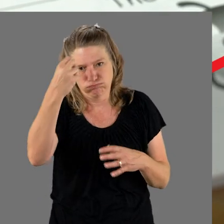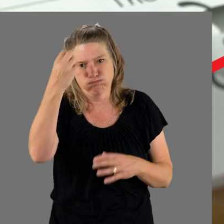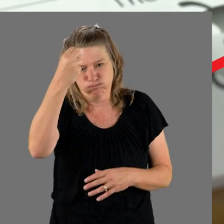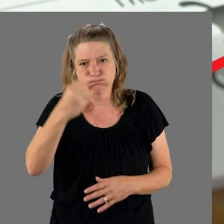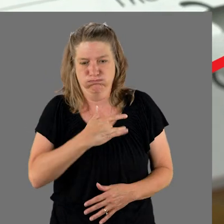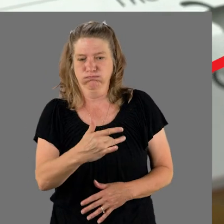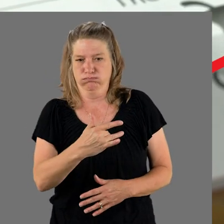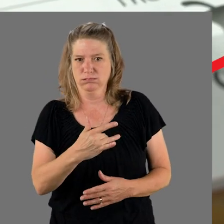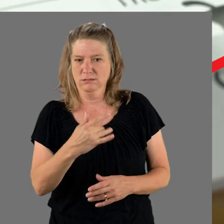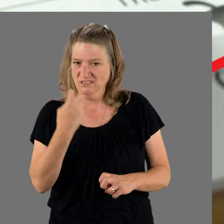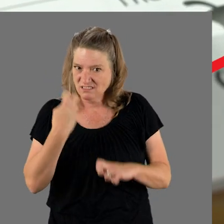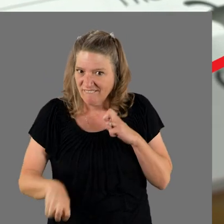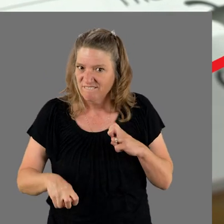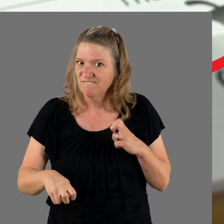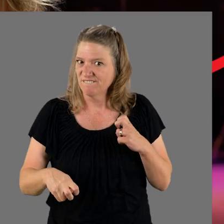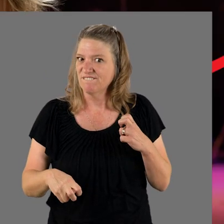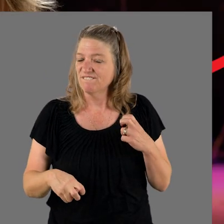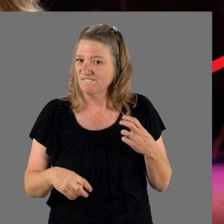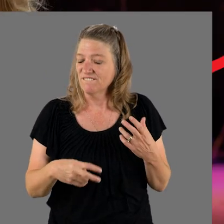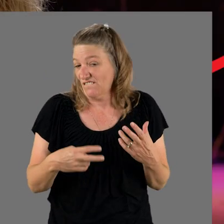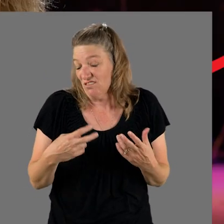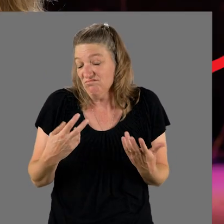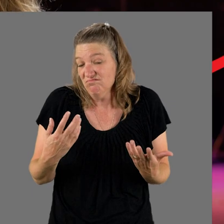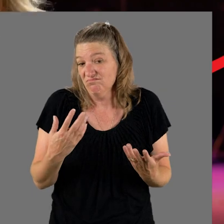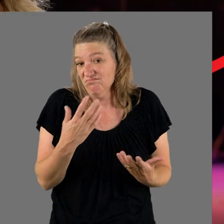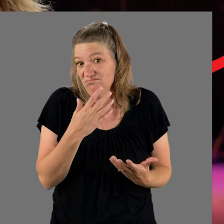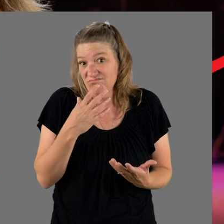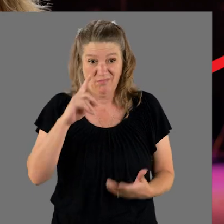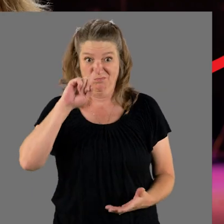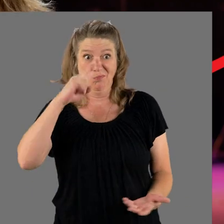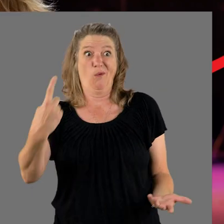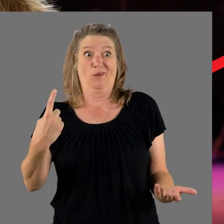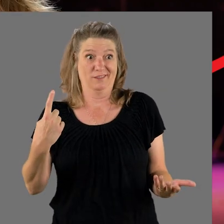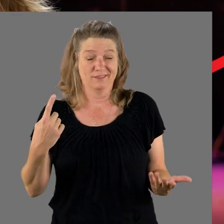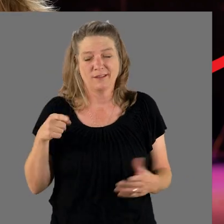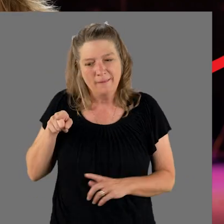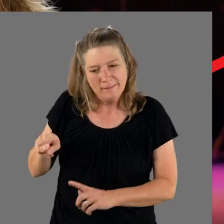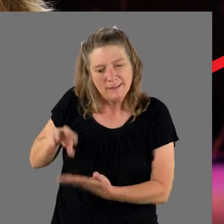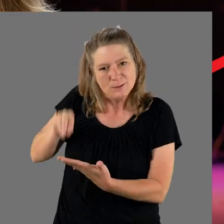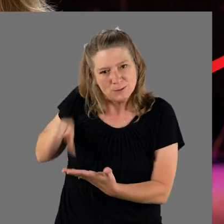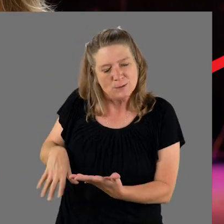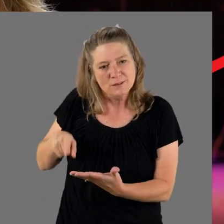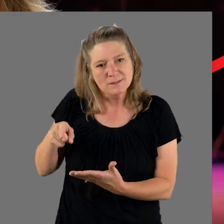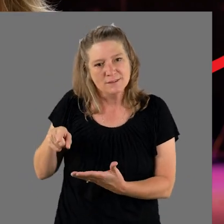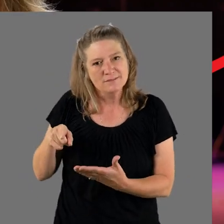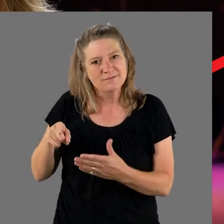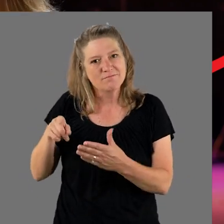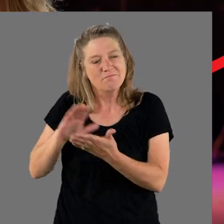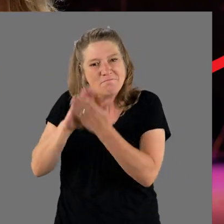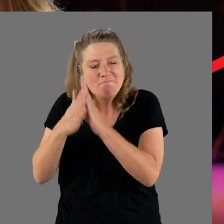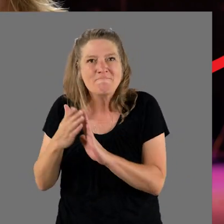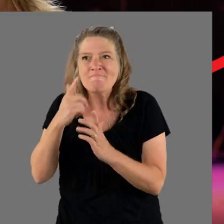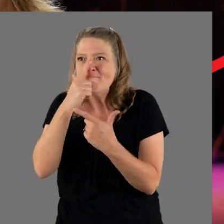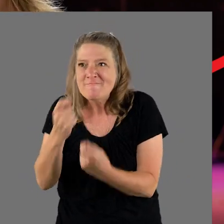and difficult and boring. This student has found a way to make it interesting and fun for herself,